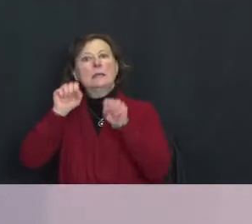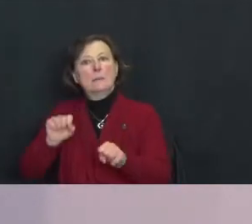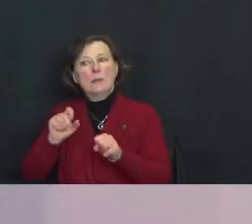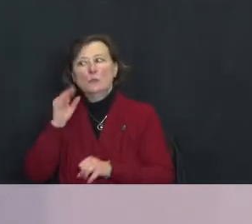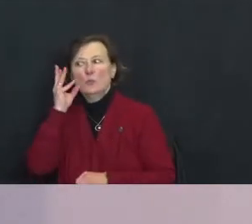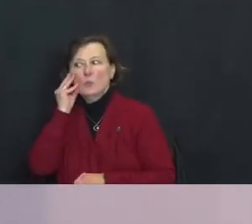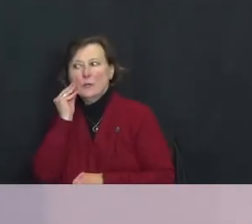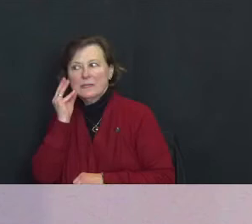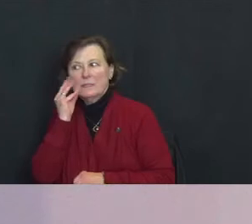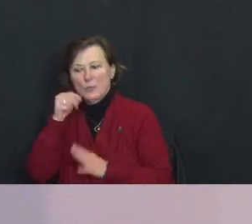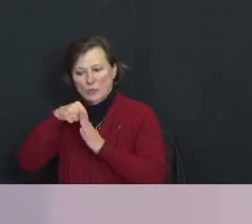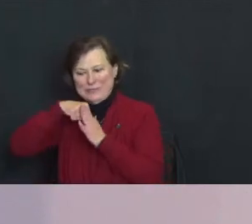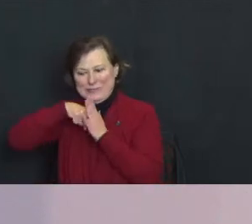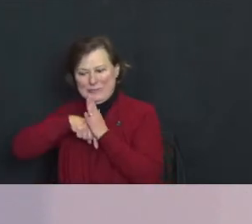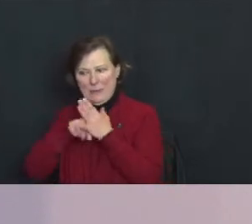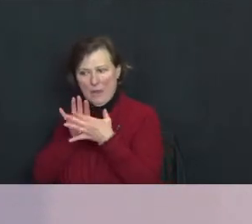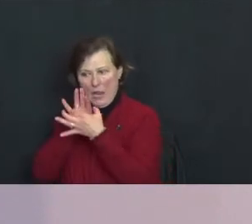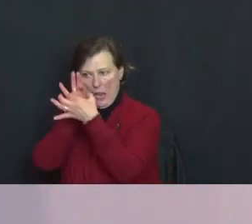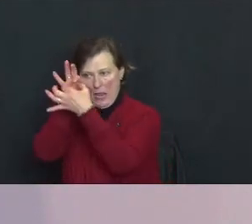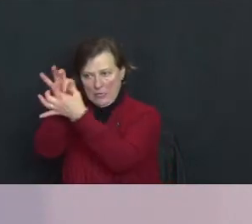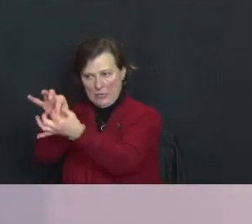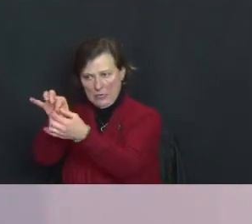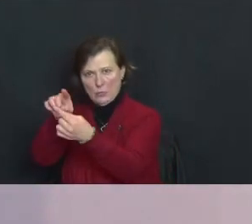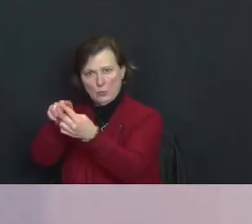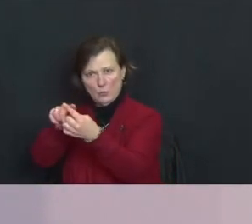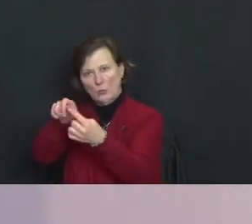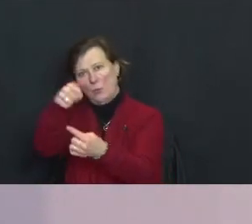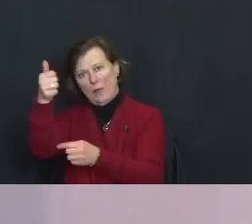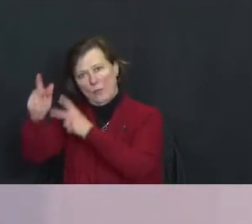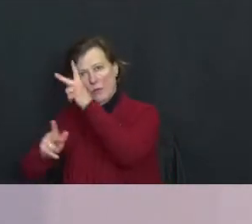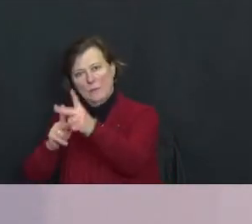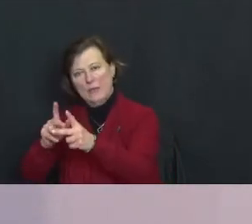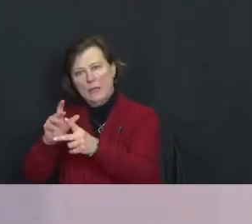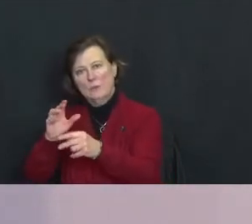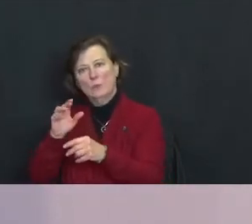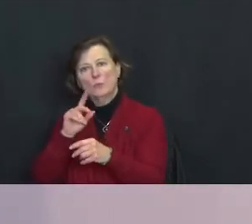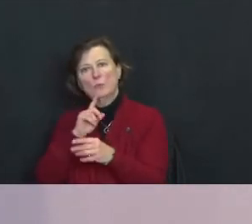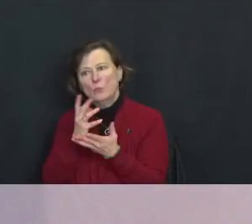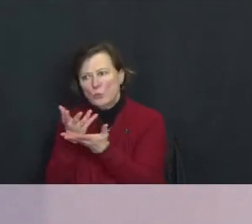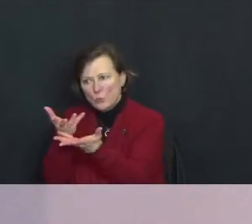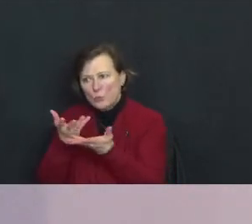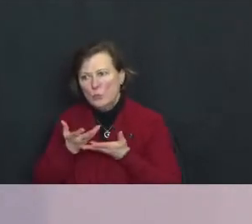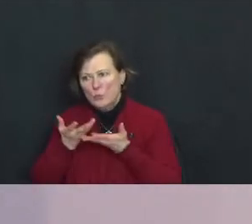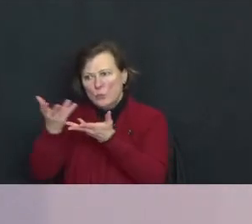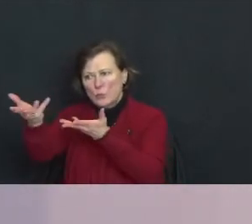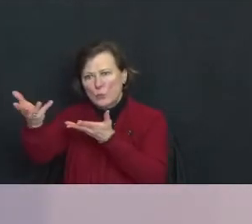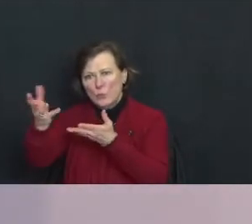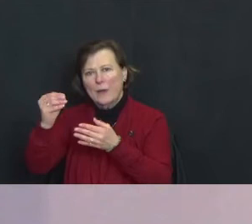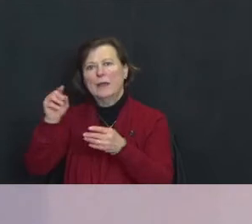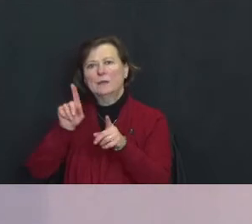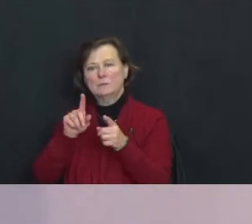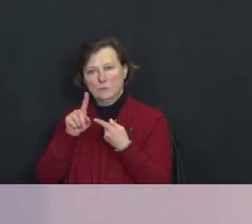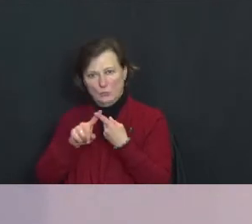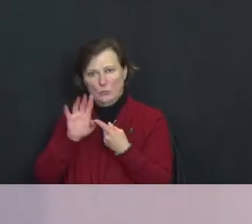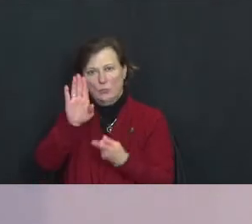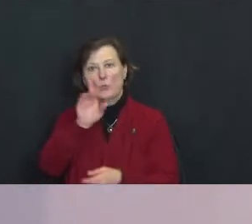your deep connection to others, to the source of being, and to your true self.